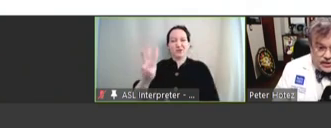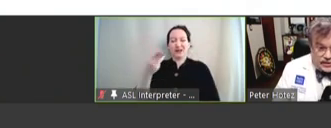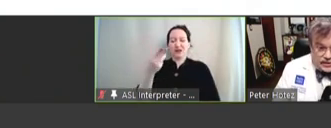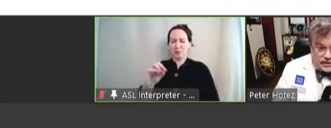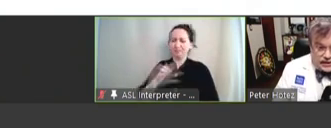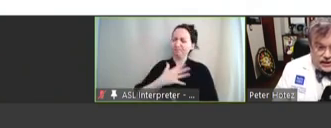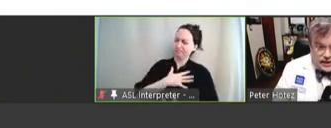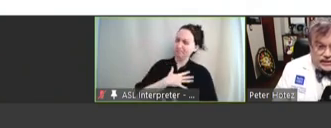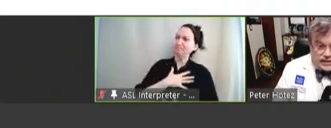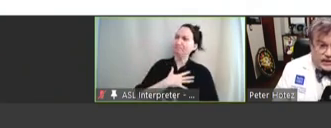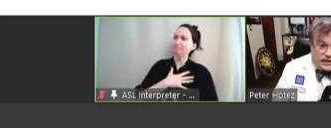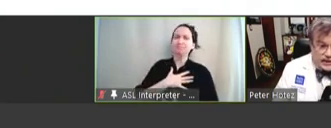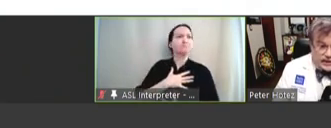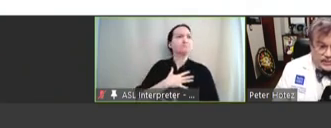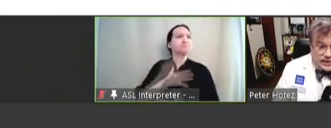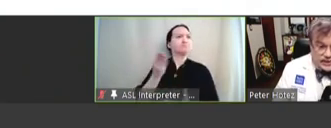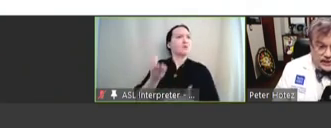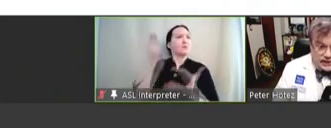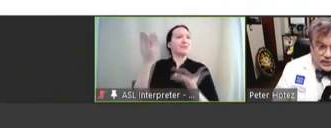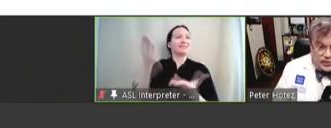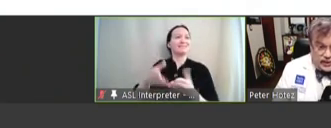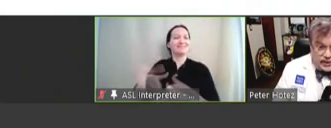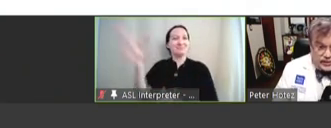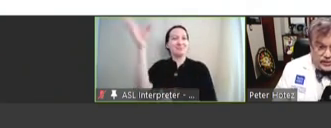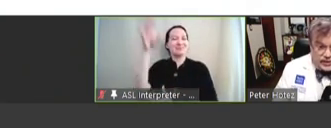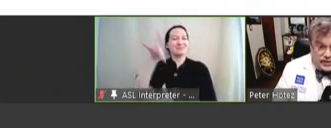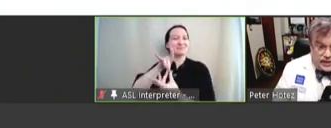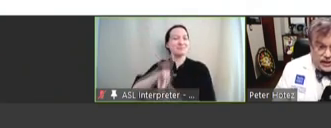going to dedicate this presentation to Mwele, who was